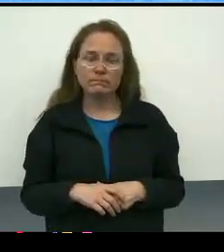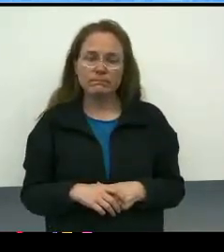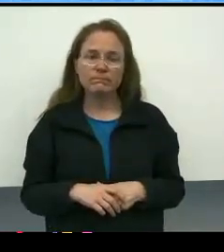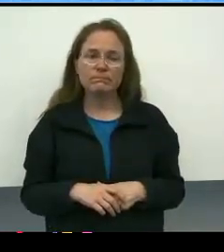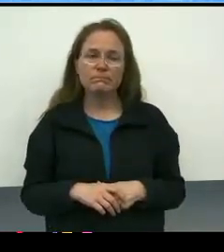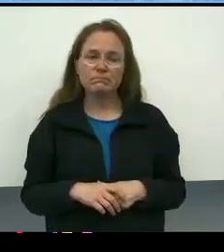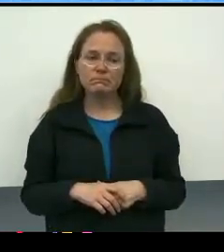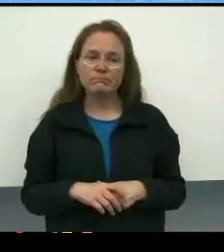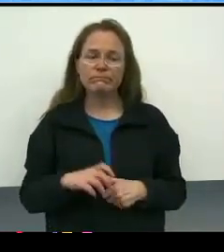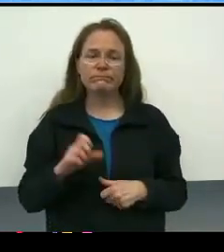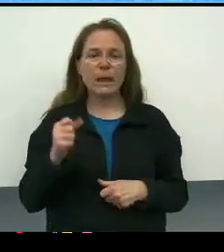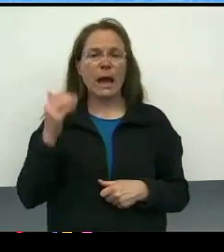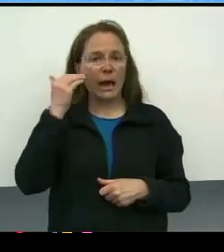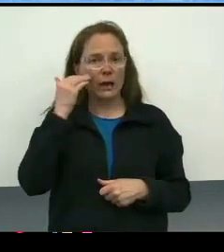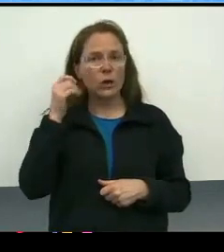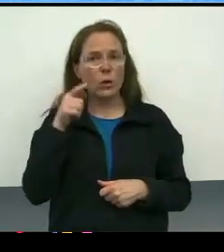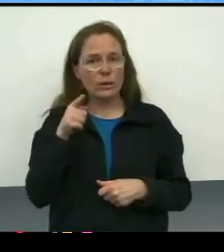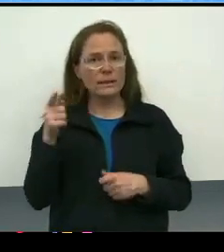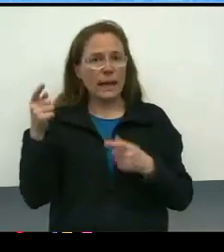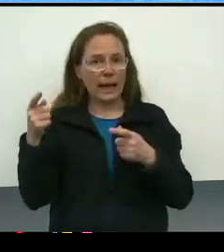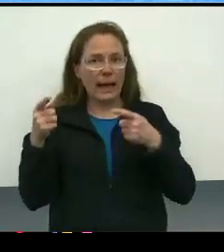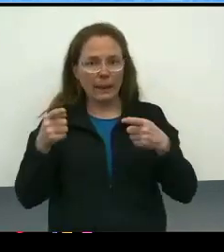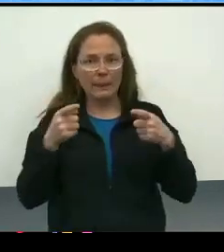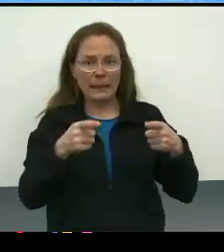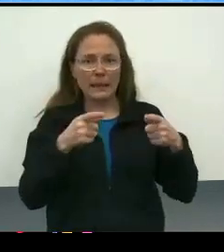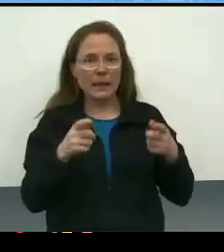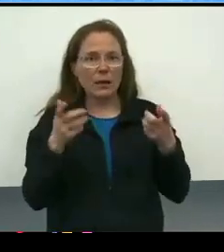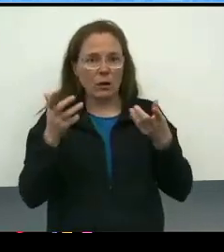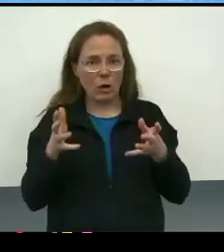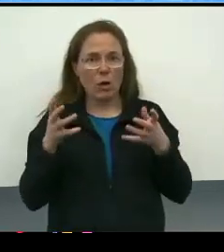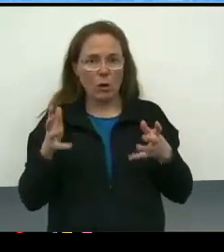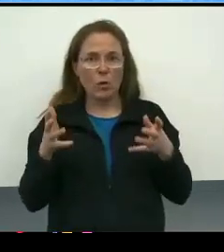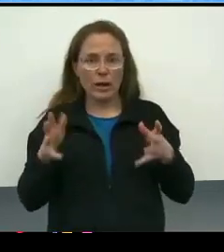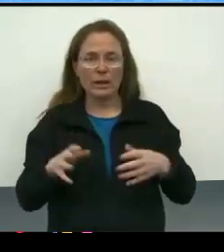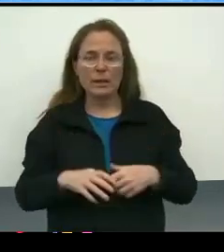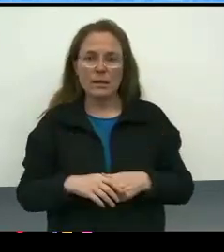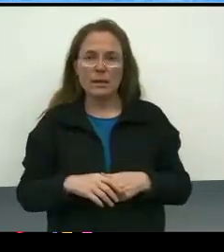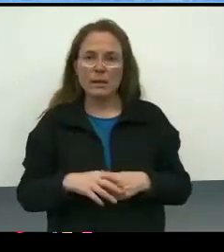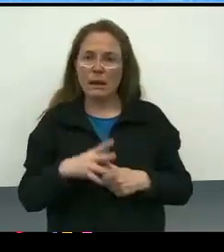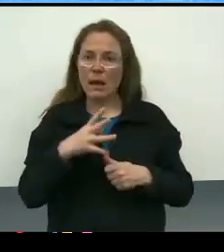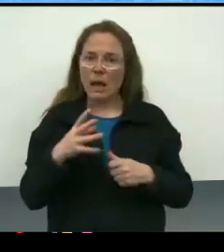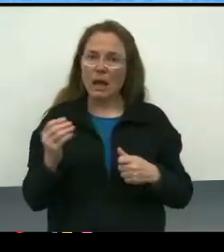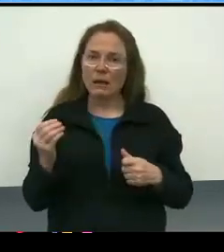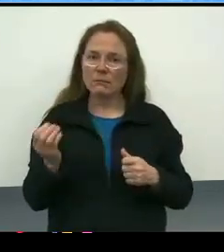We know that this is happening in some places, we will certainly, again, be asking those questions